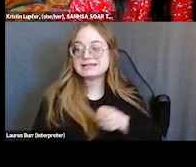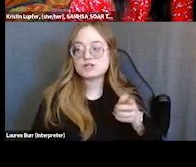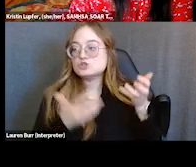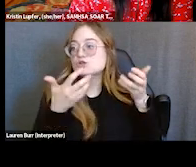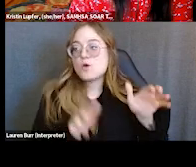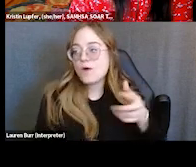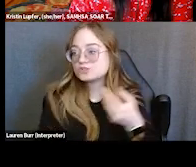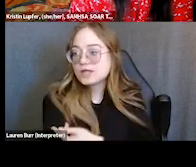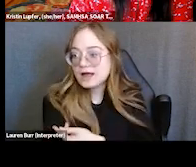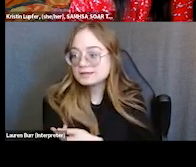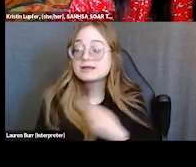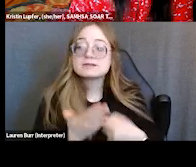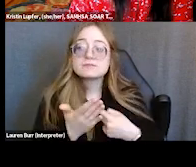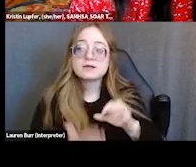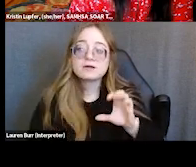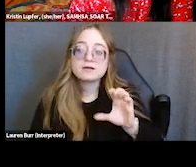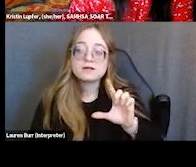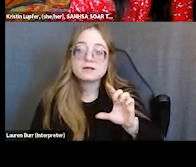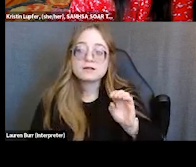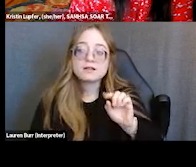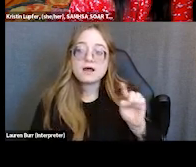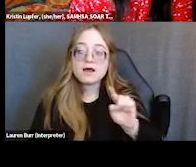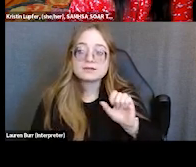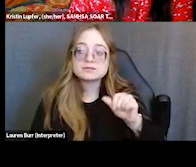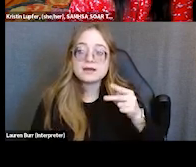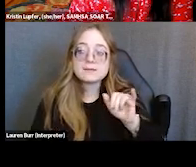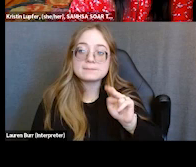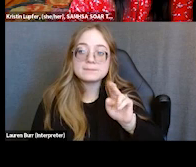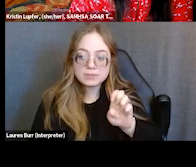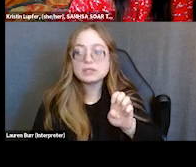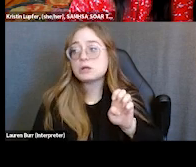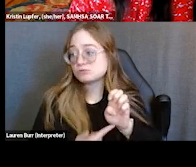Clozapine is our biggest gun that we got.